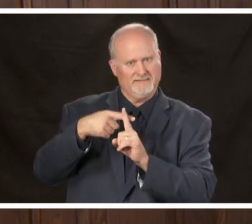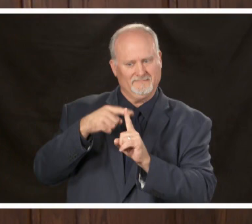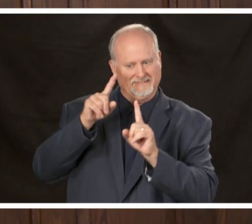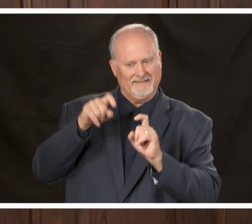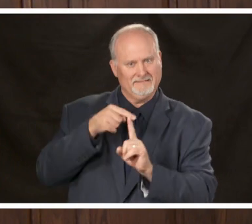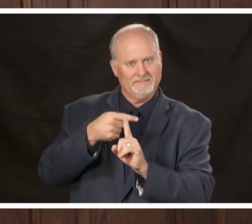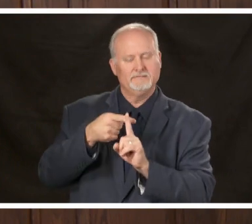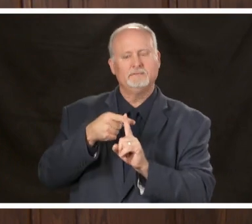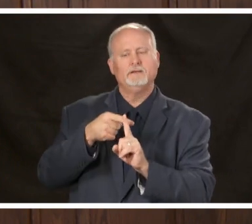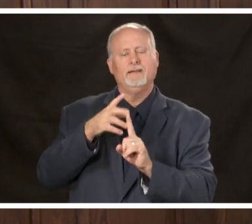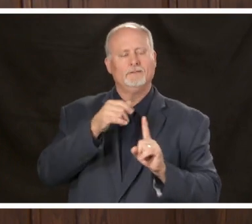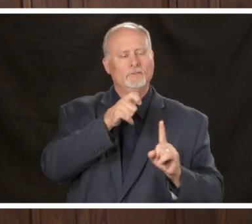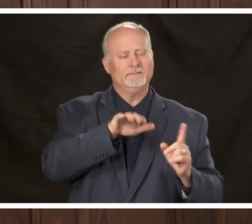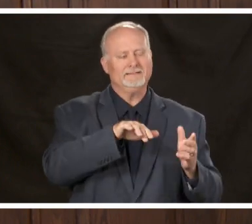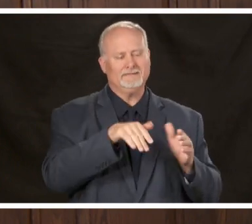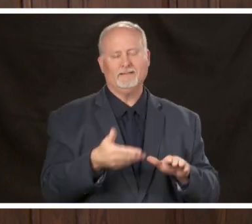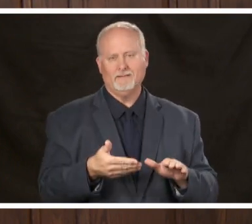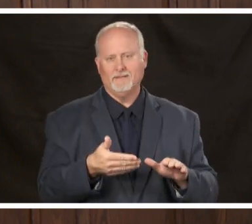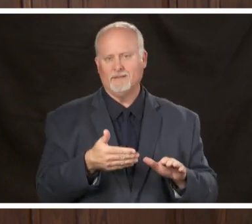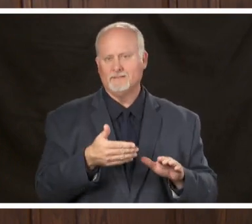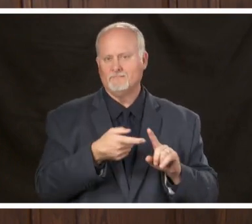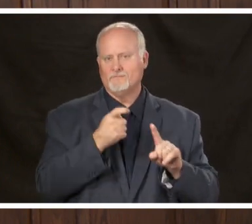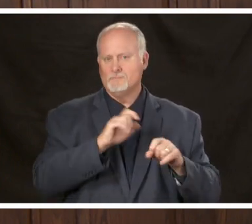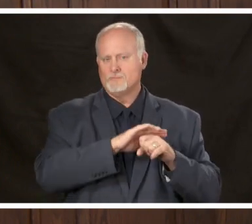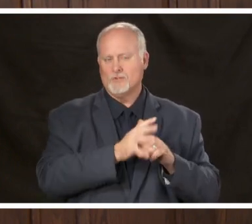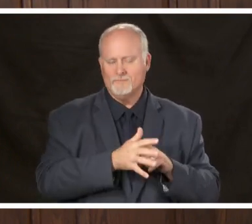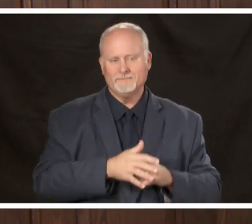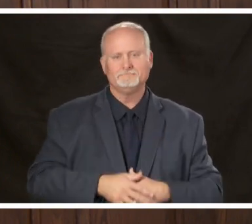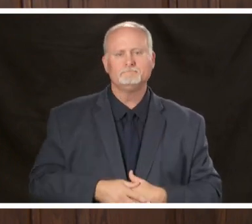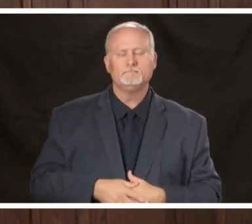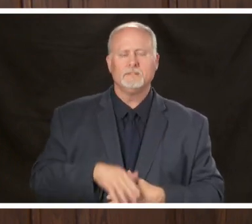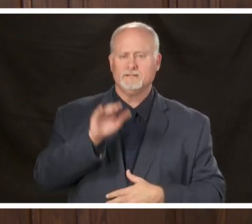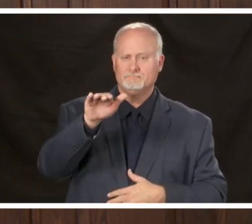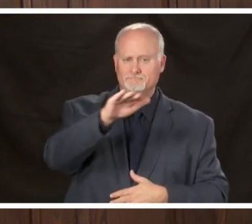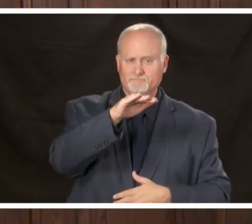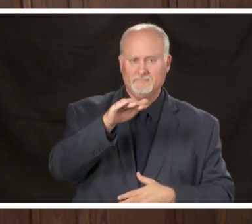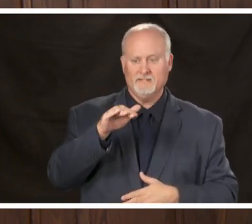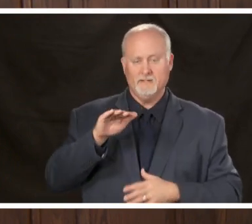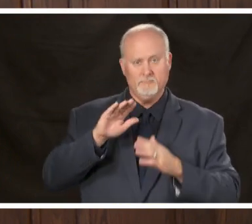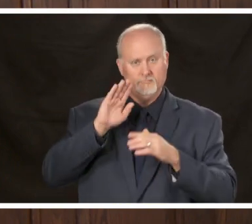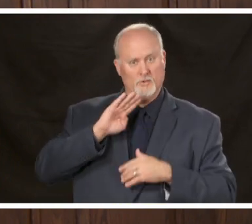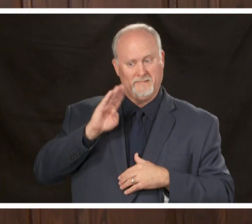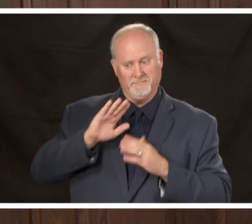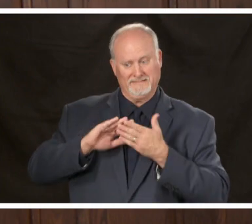to the COVID-19 I want to remind people that the city of Birmingham is still